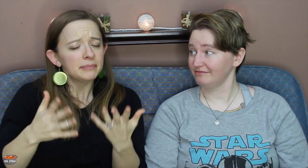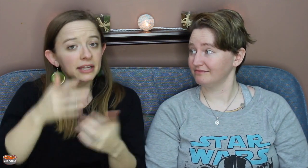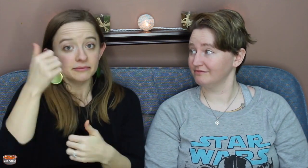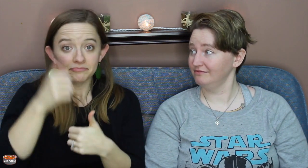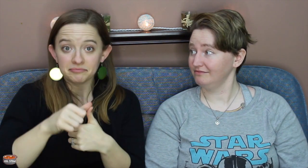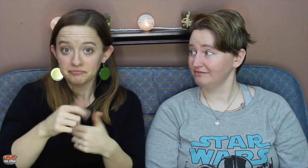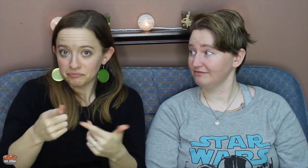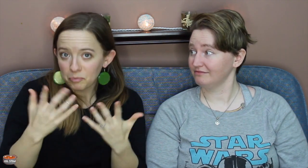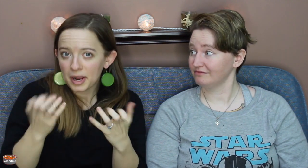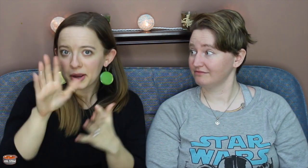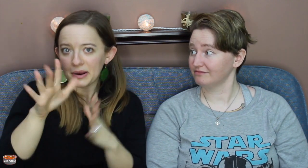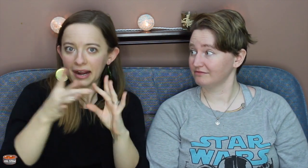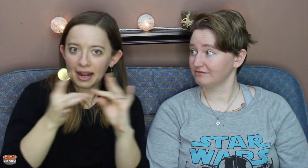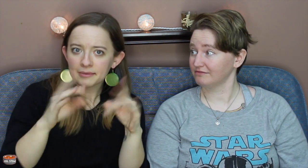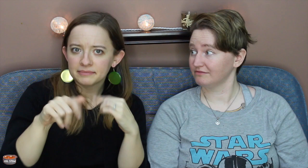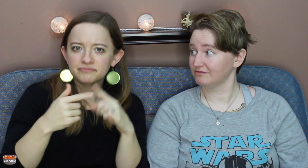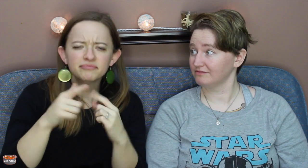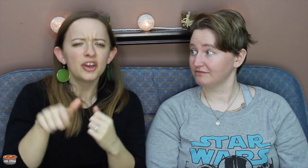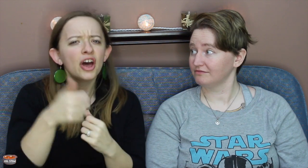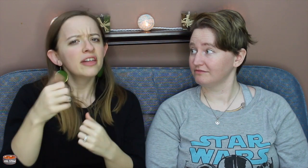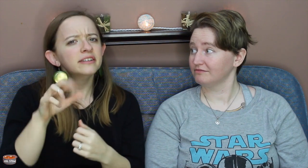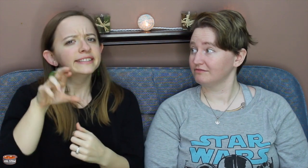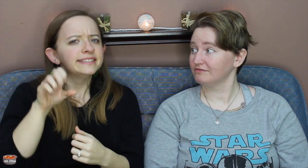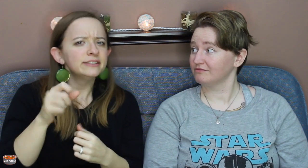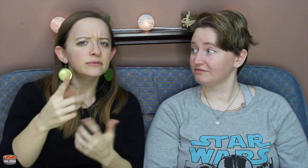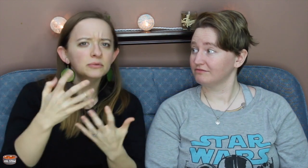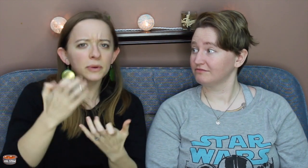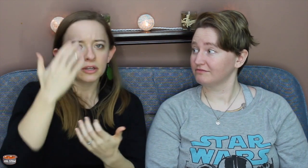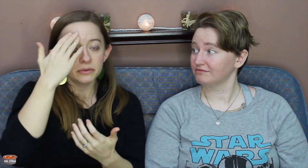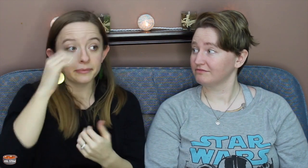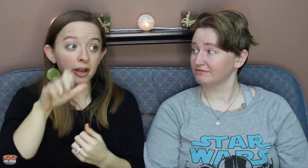Month series, but remember we want you guys to leave comments. What other